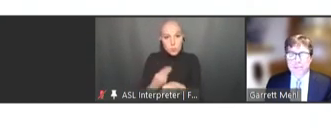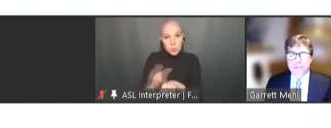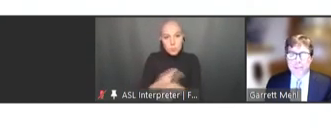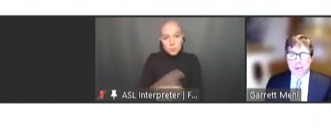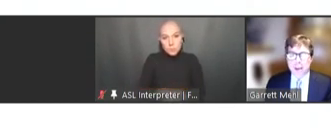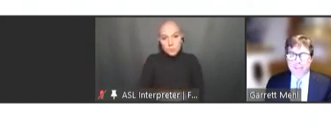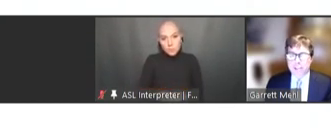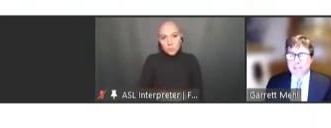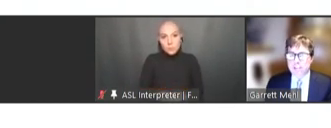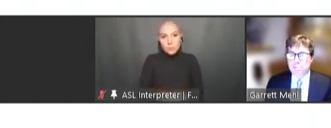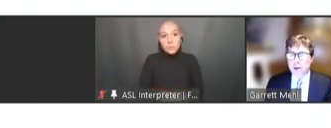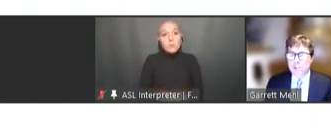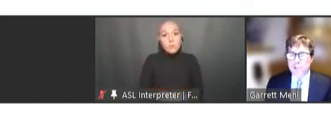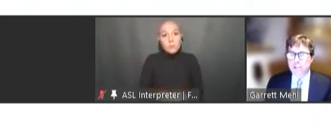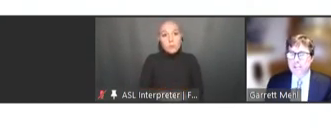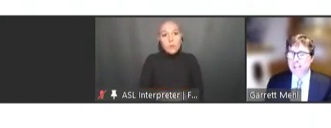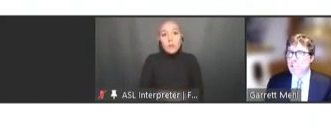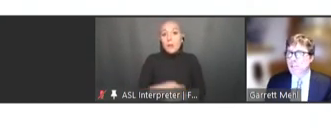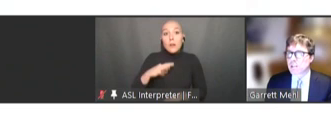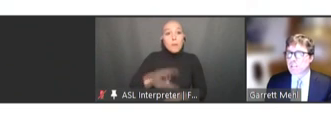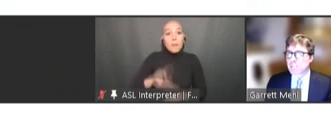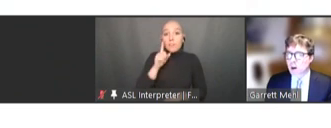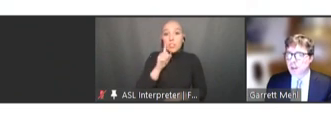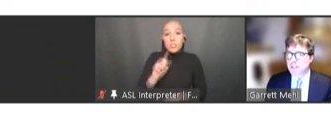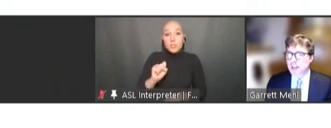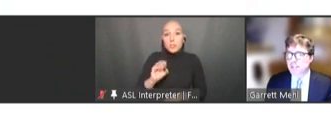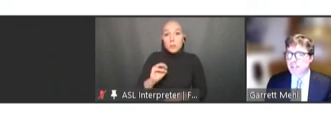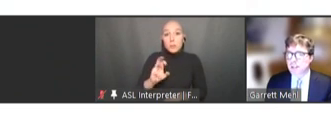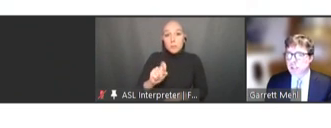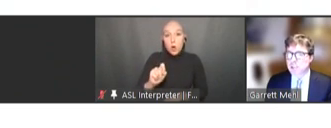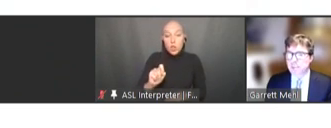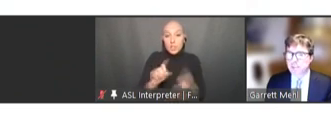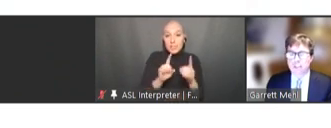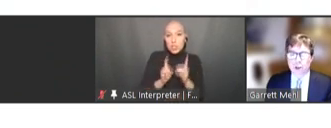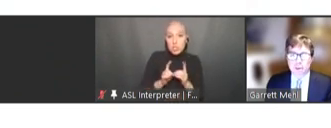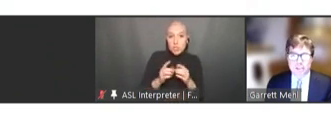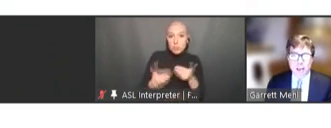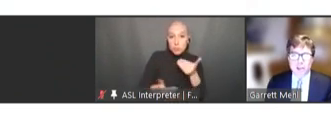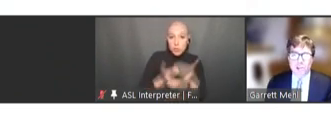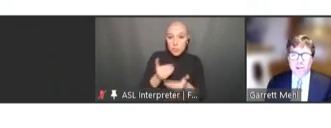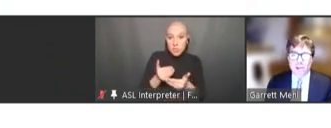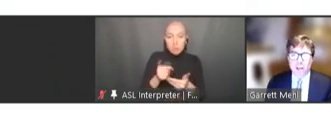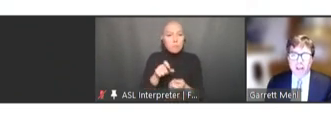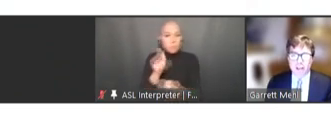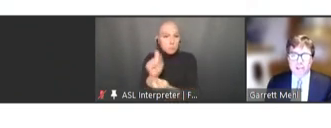The benefits of this SMART digitalization process, and specifically for immunization, is that it